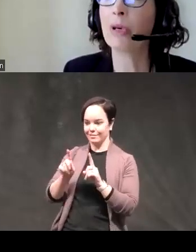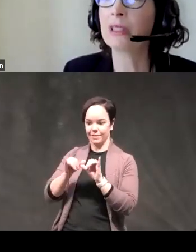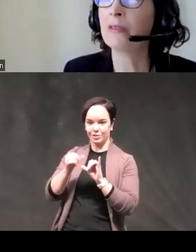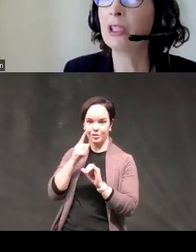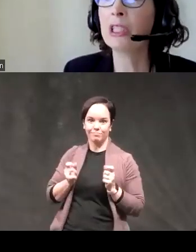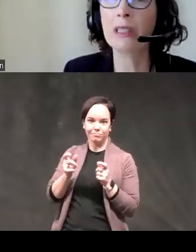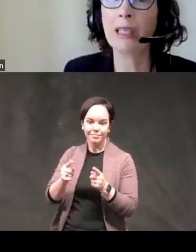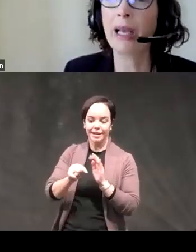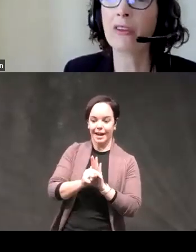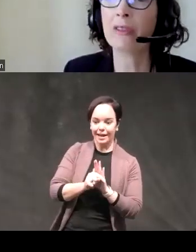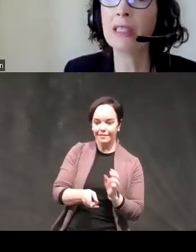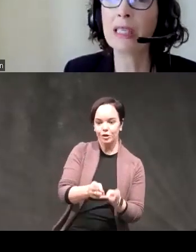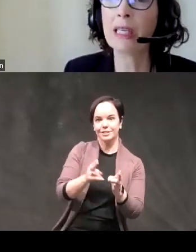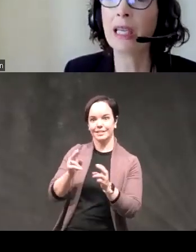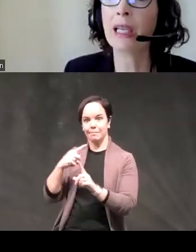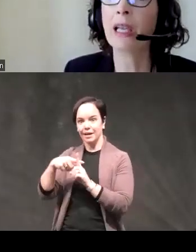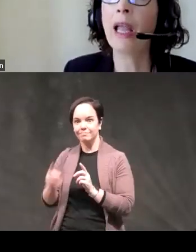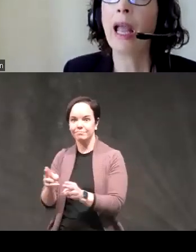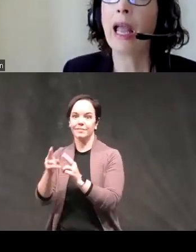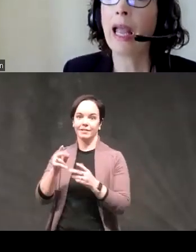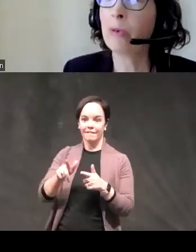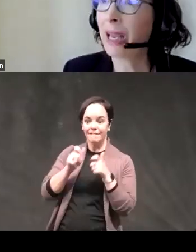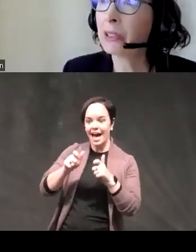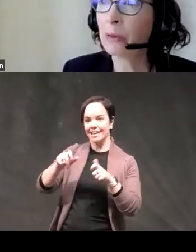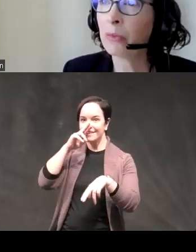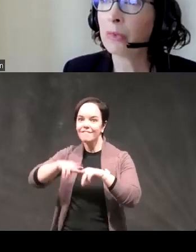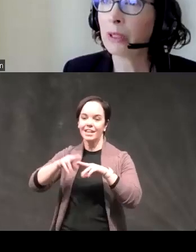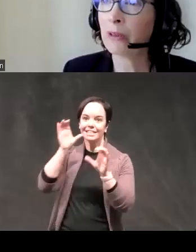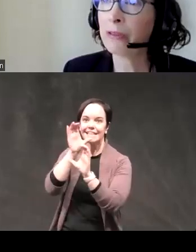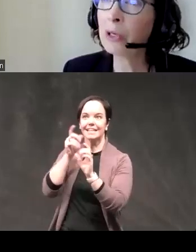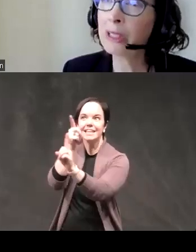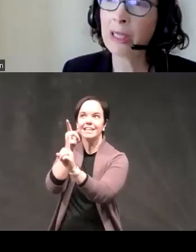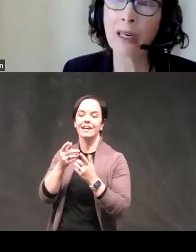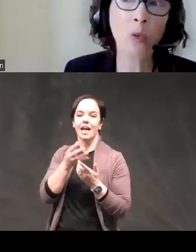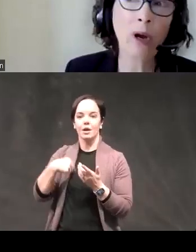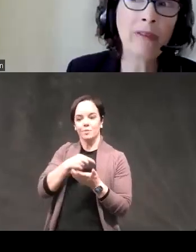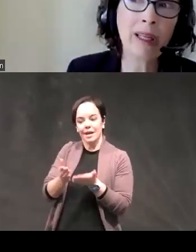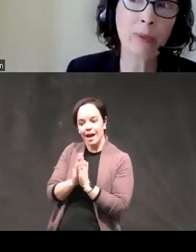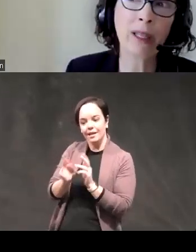and positive urgency best fund seeking and we asked them to focus in on what have things been